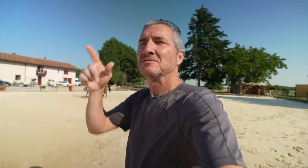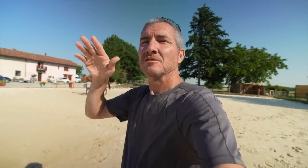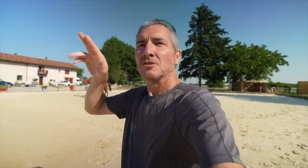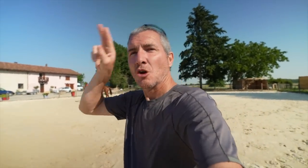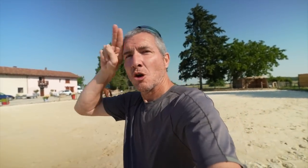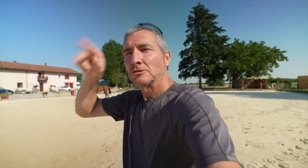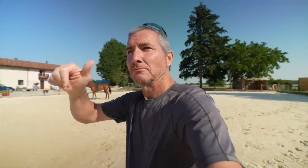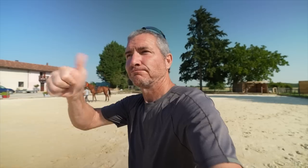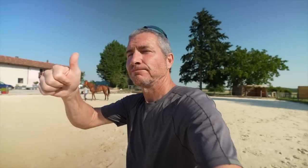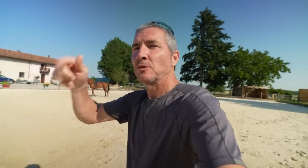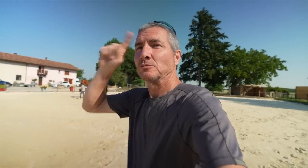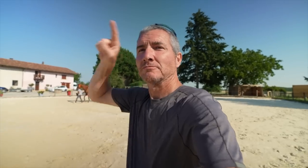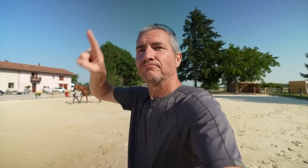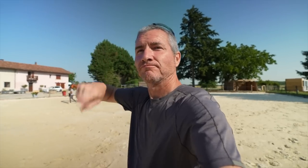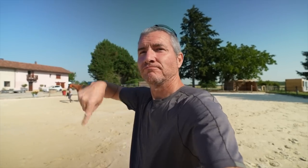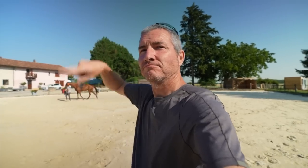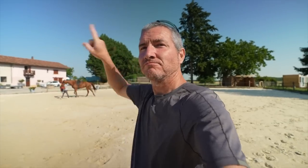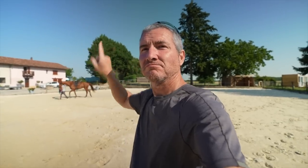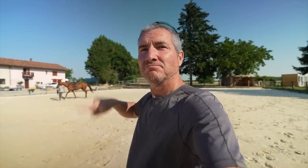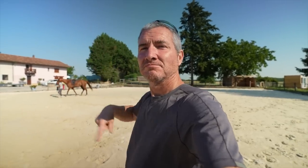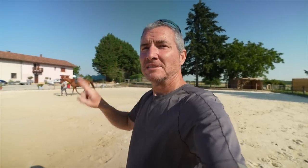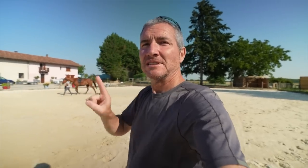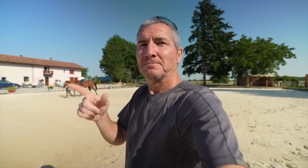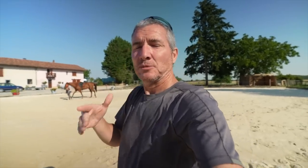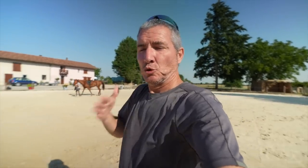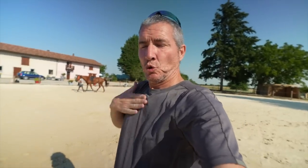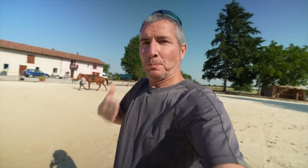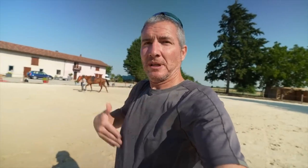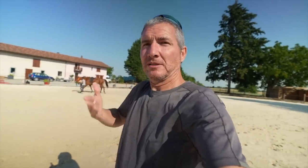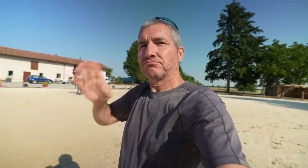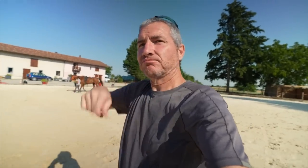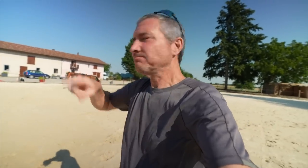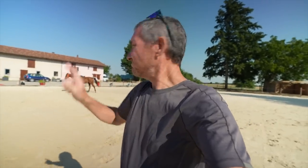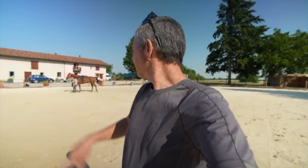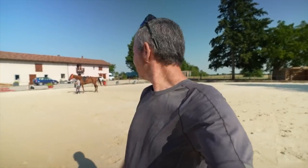and each horse learns at different paces just like humans do.